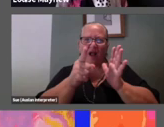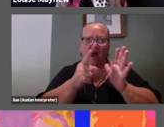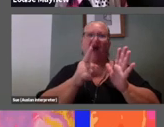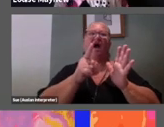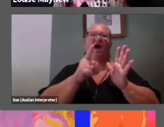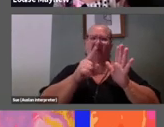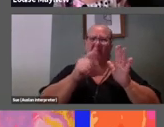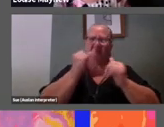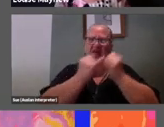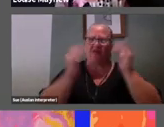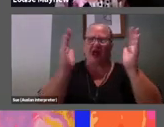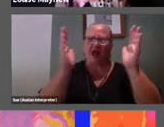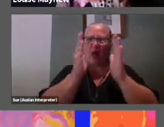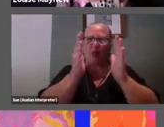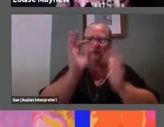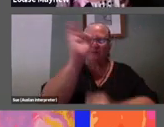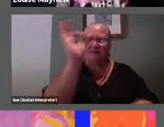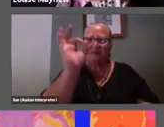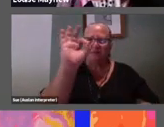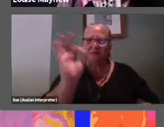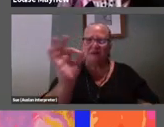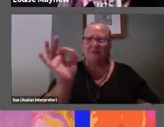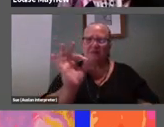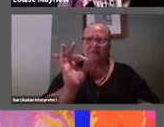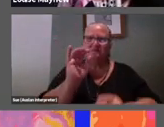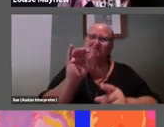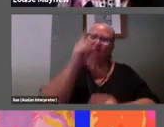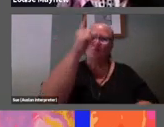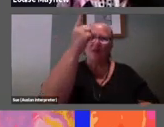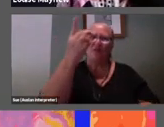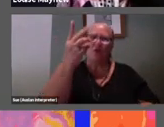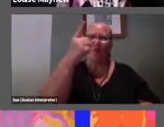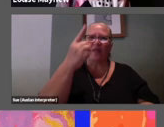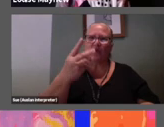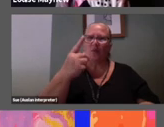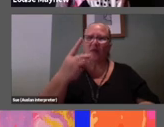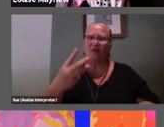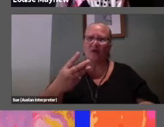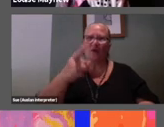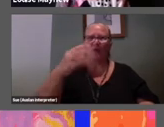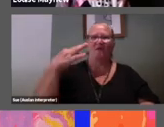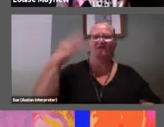So about a third of you each voted for Justene, Gerwyn andHannah.